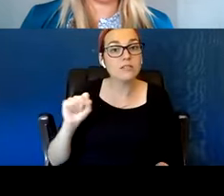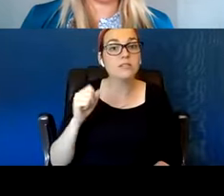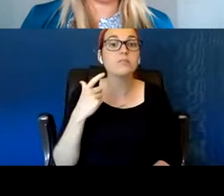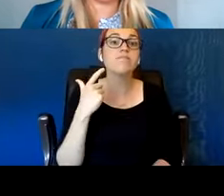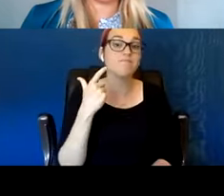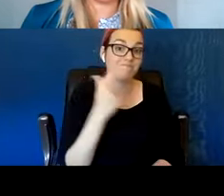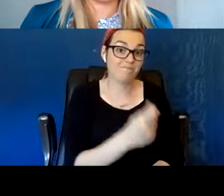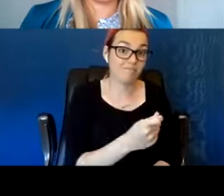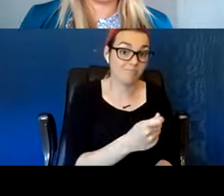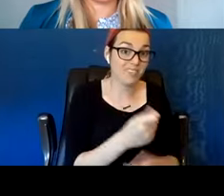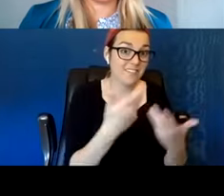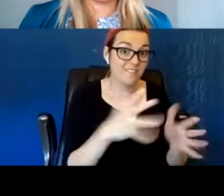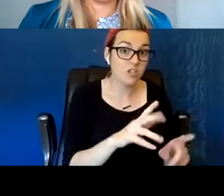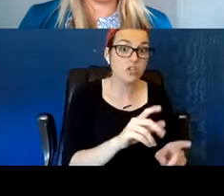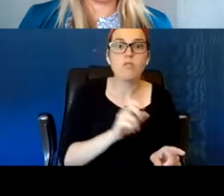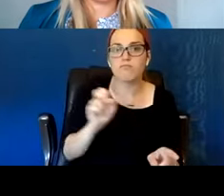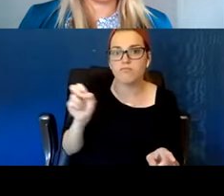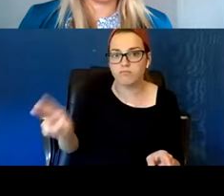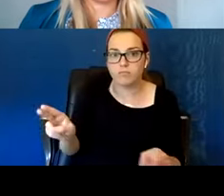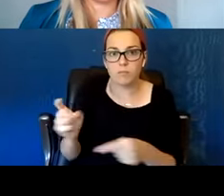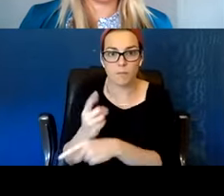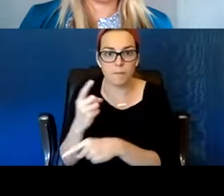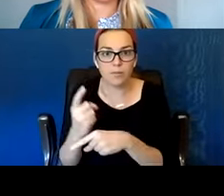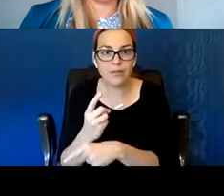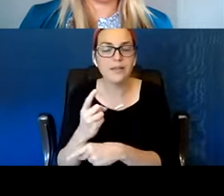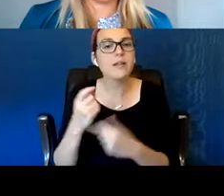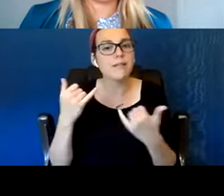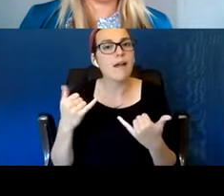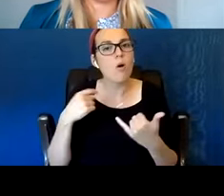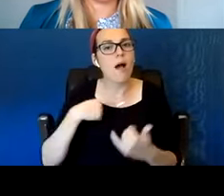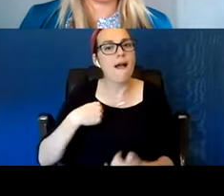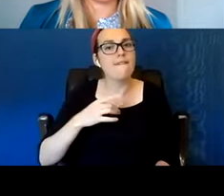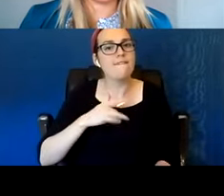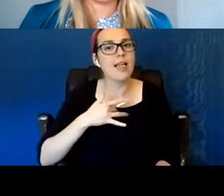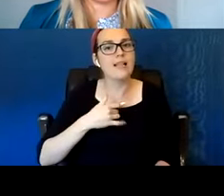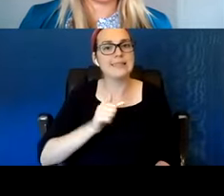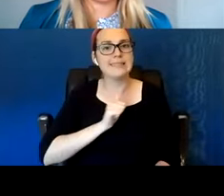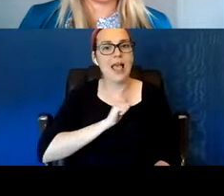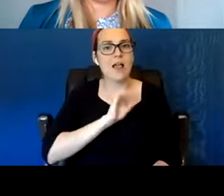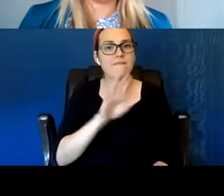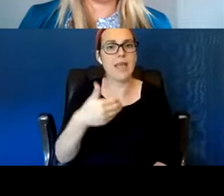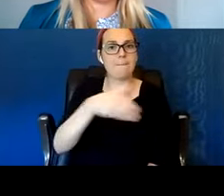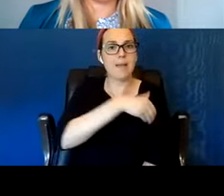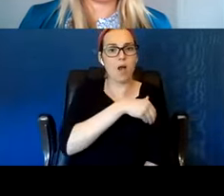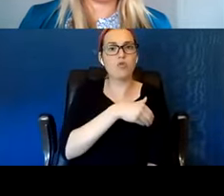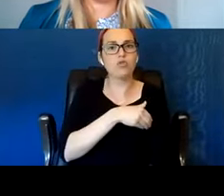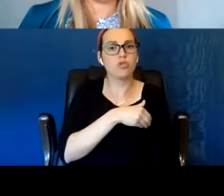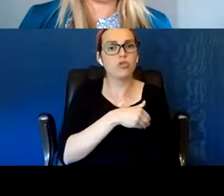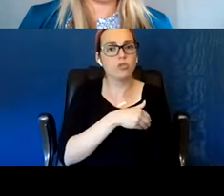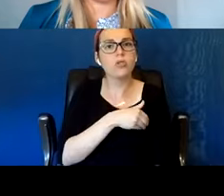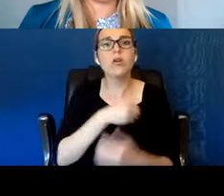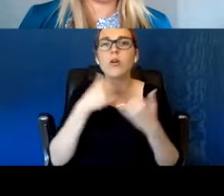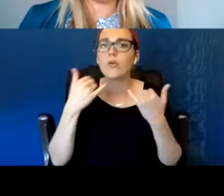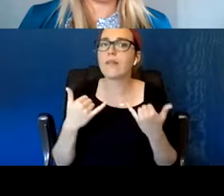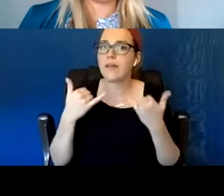Like now I'm grounded in my recovery. So I can go back out there and like put the bins out,